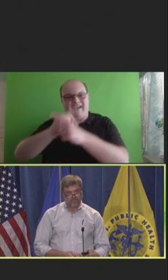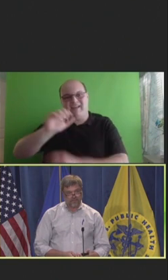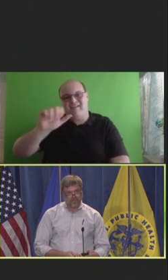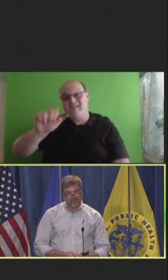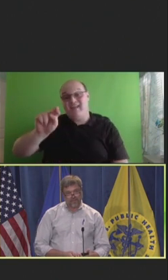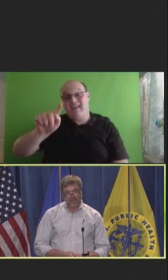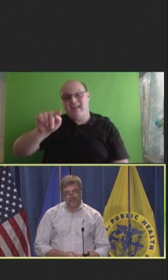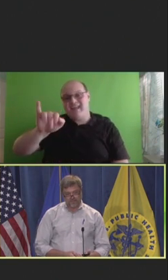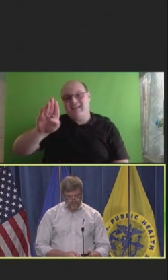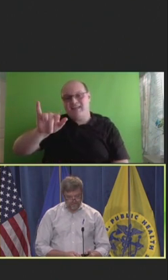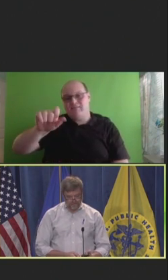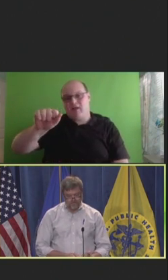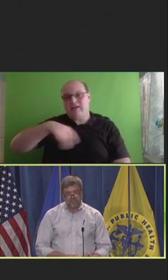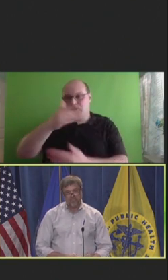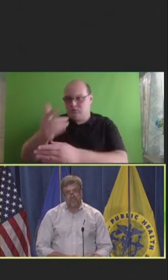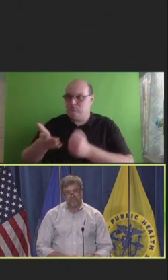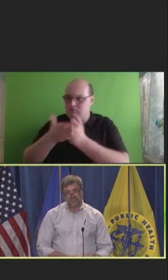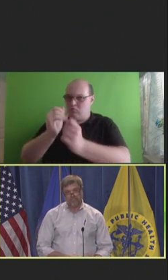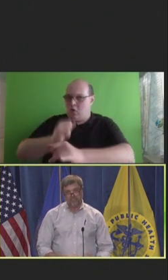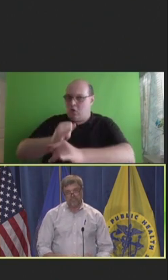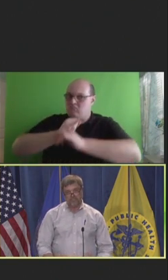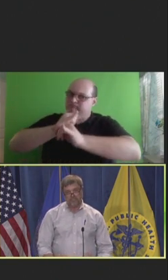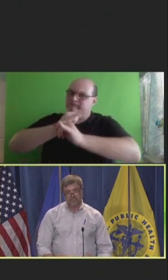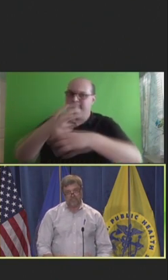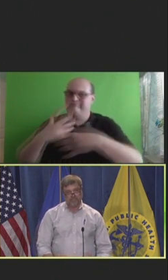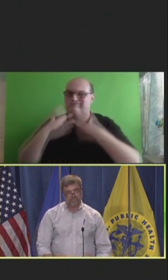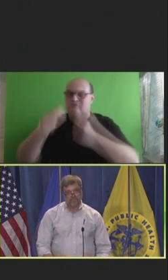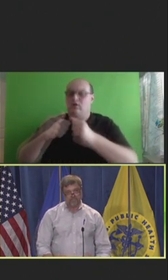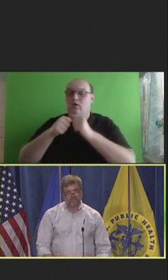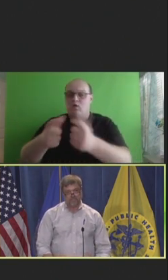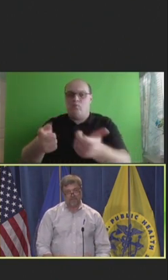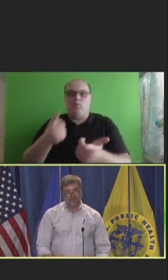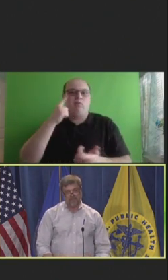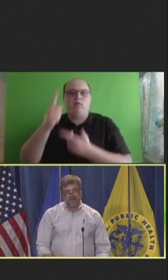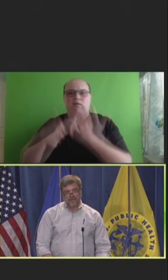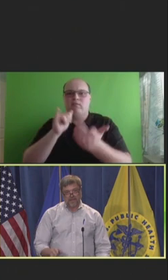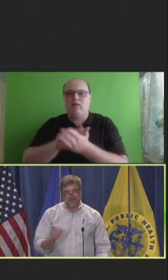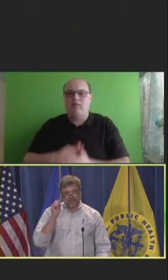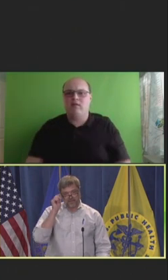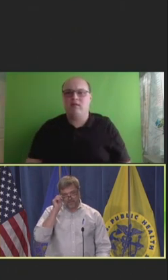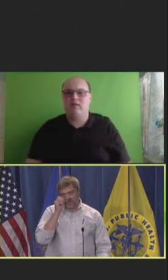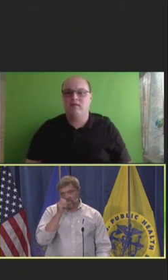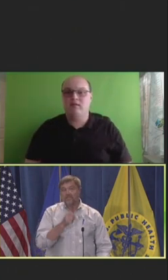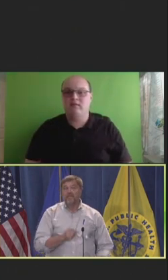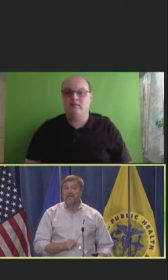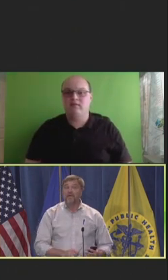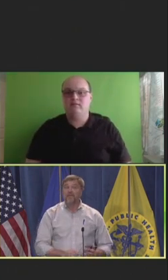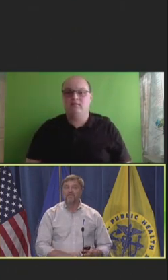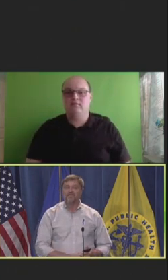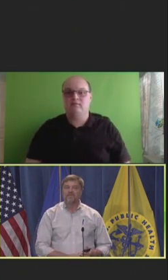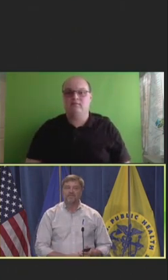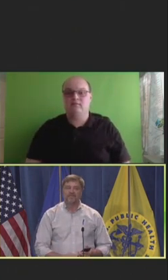Any thoughts? And again, you can think about these.